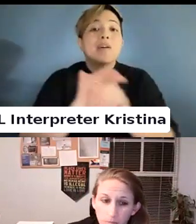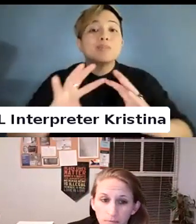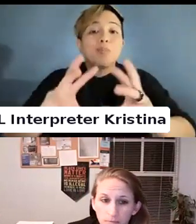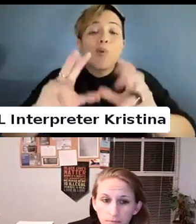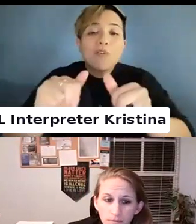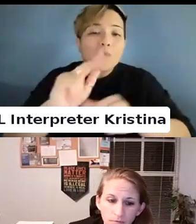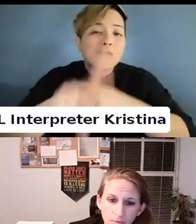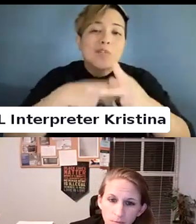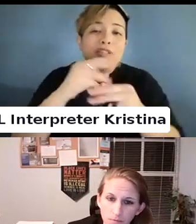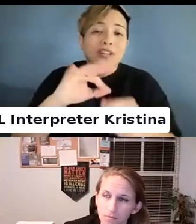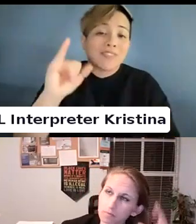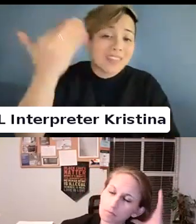of 2004.